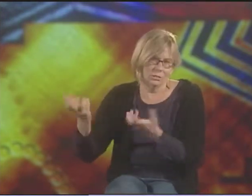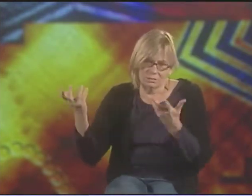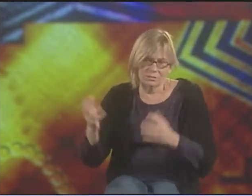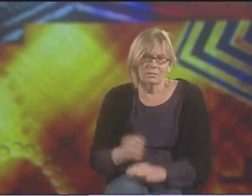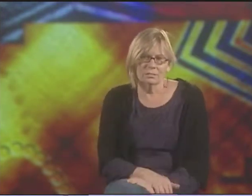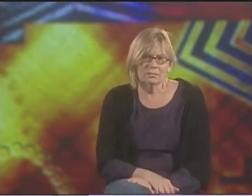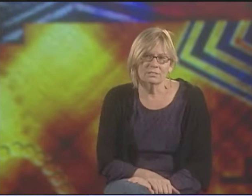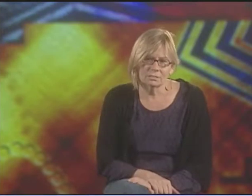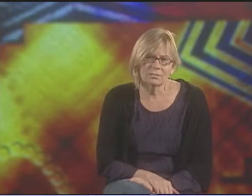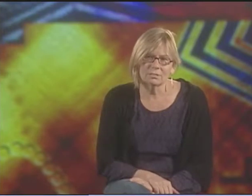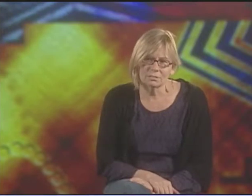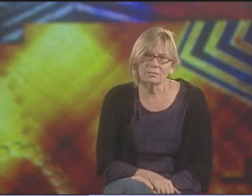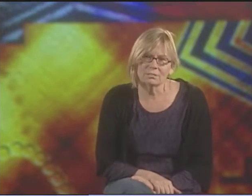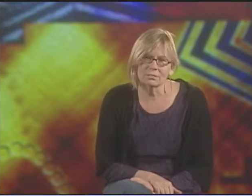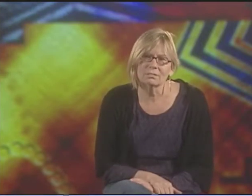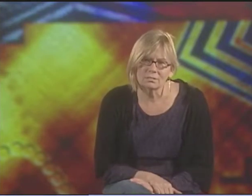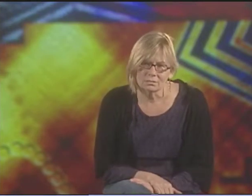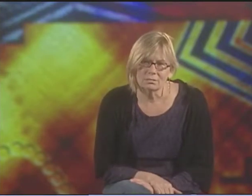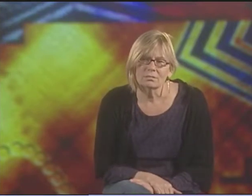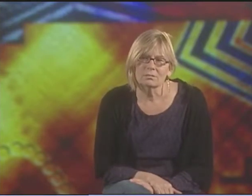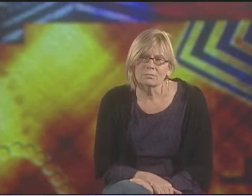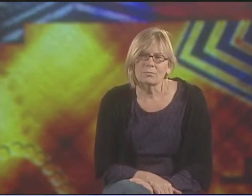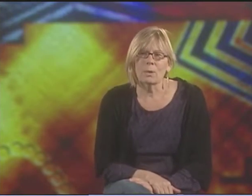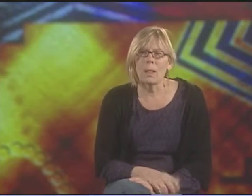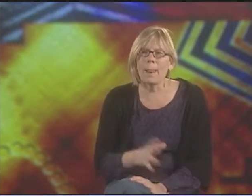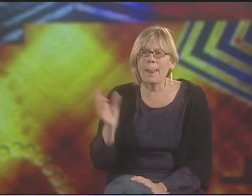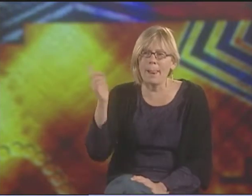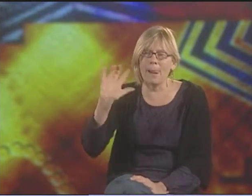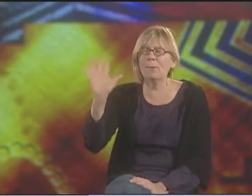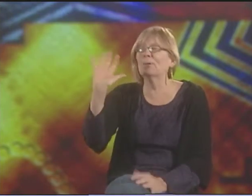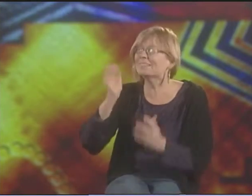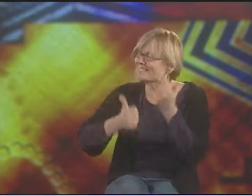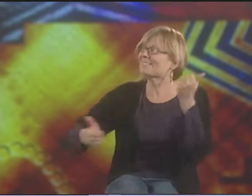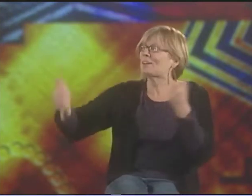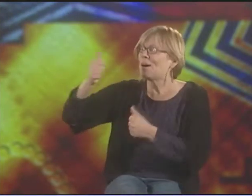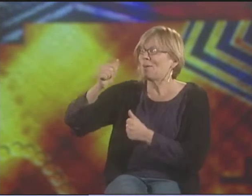YEAH, THAT'S A STRATEGY THAT DOMINANT CULTURES EMPLOY IS TO DIVIDE AND CONQUER.